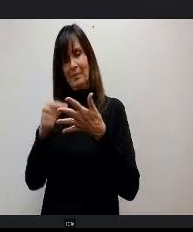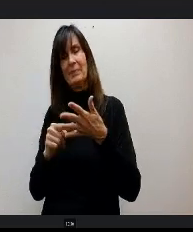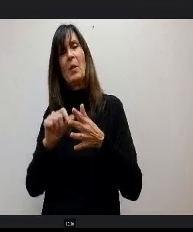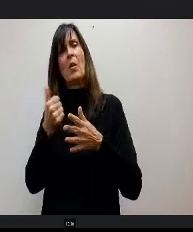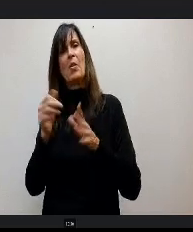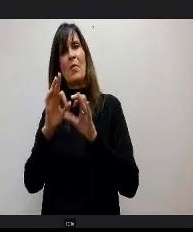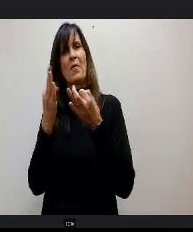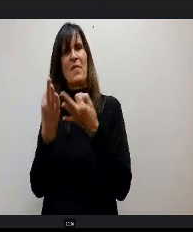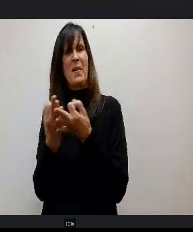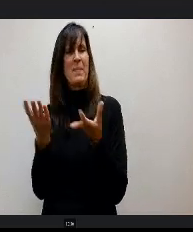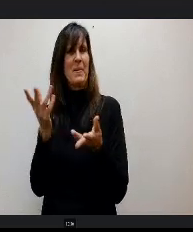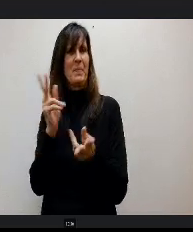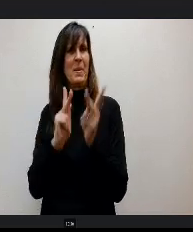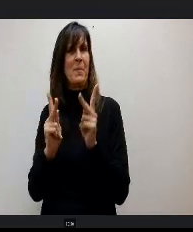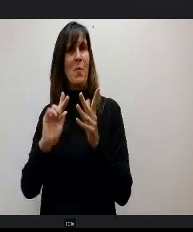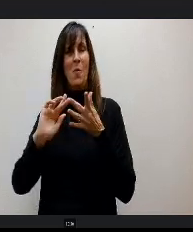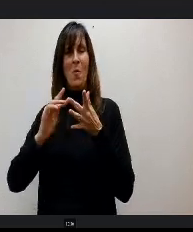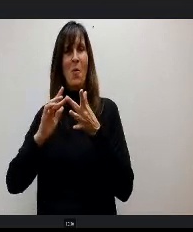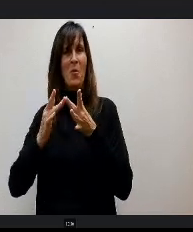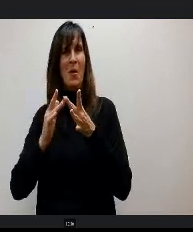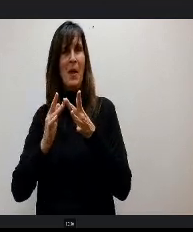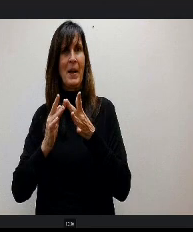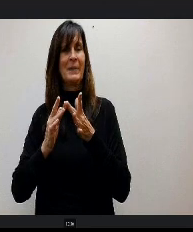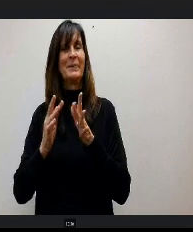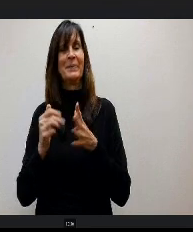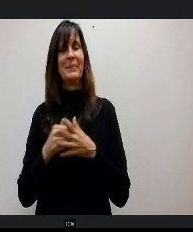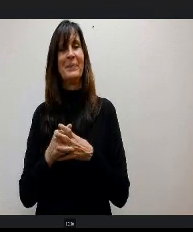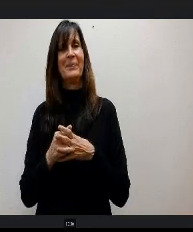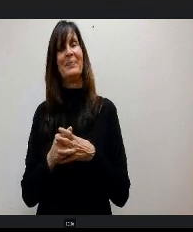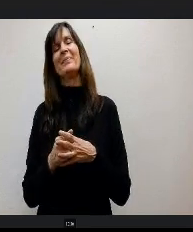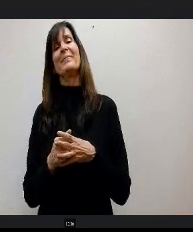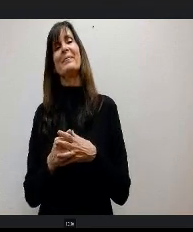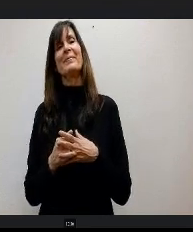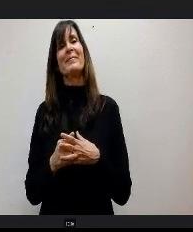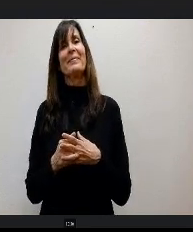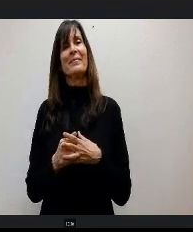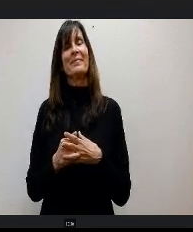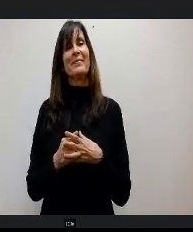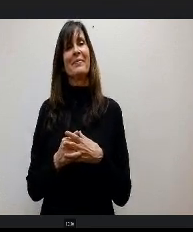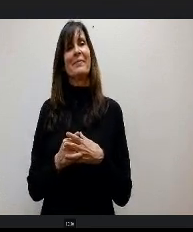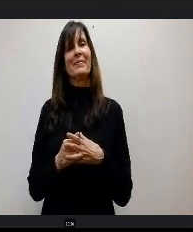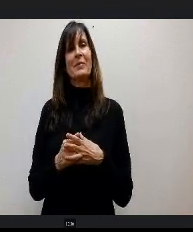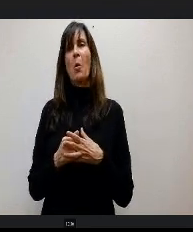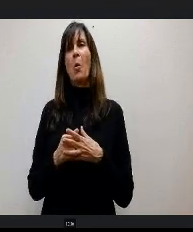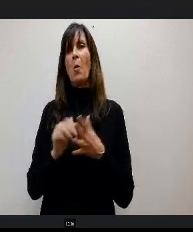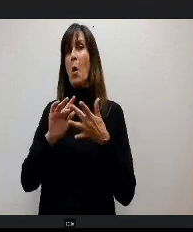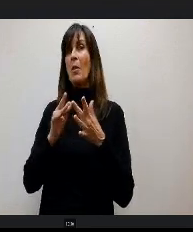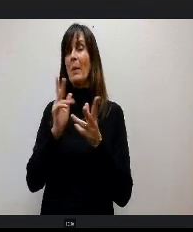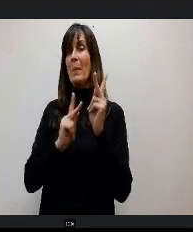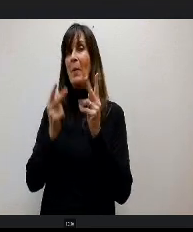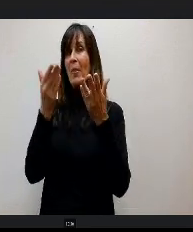members online and if they could speak, they would probably cheer right now. So. They're there though, and then also some other random children.